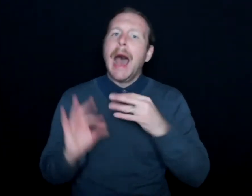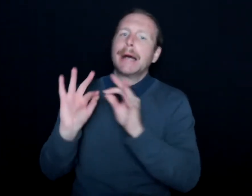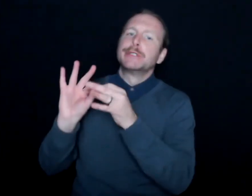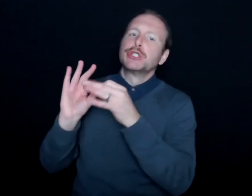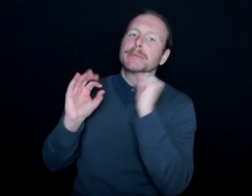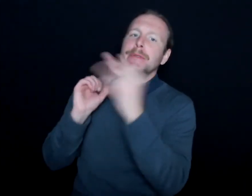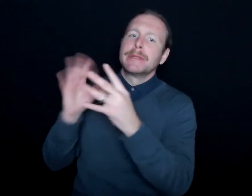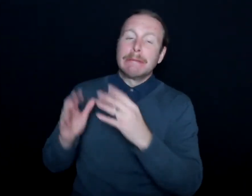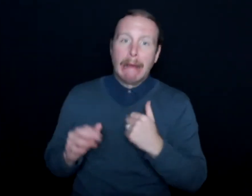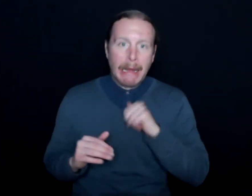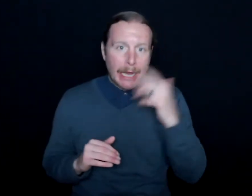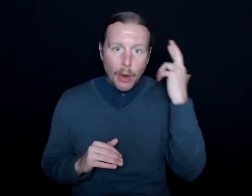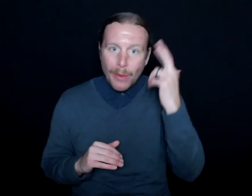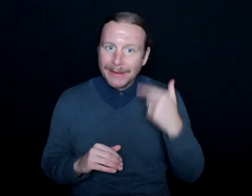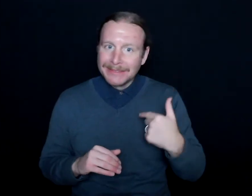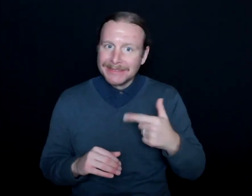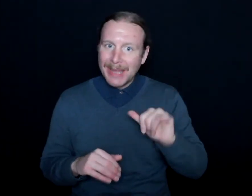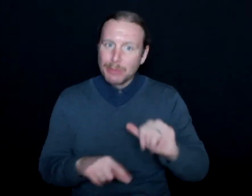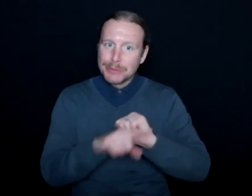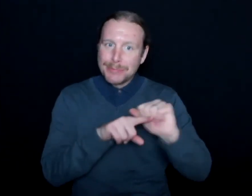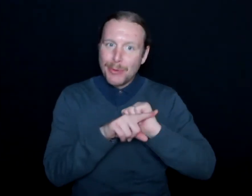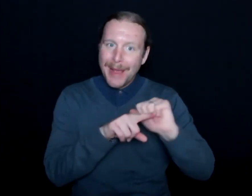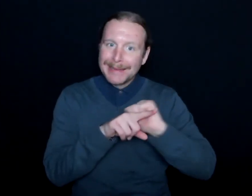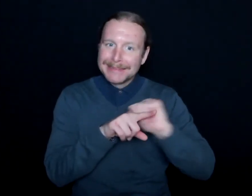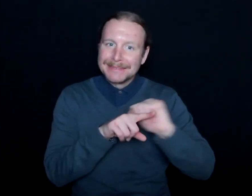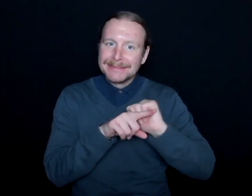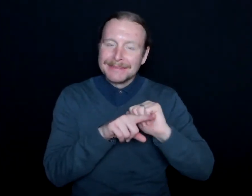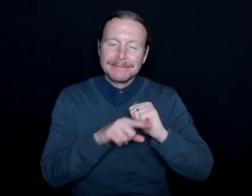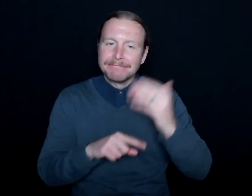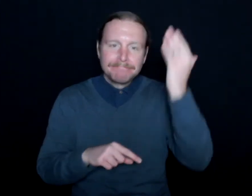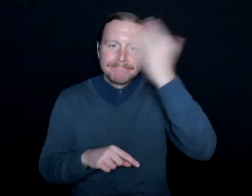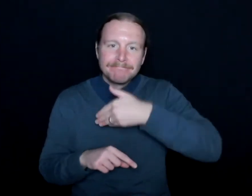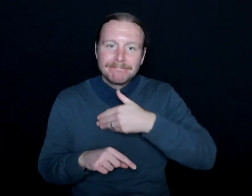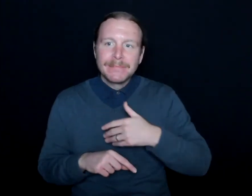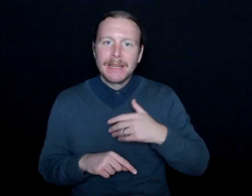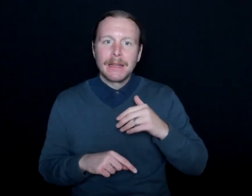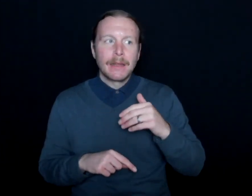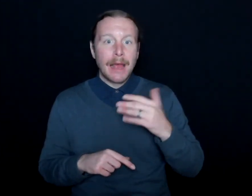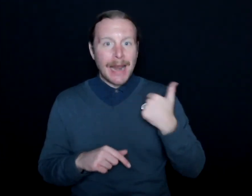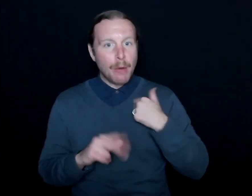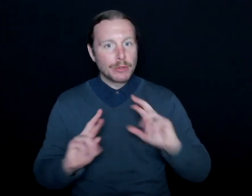little did I know, I was getting practice. And little did I know that I was actually preparing myself